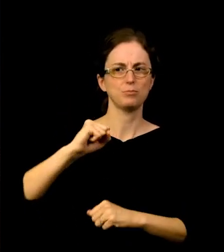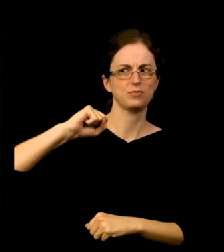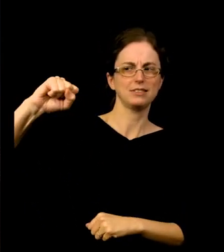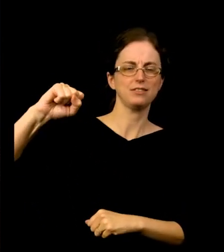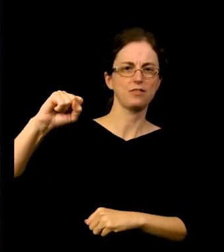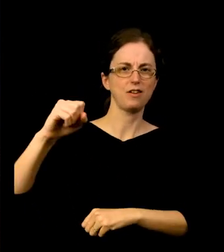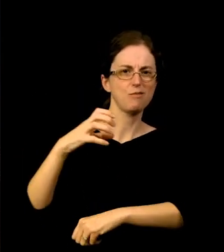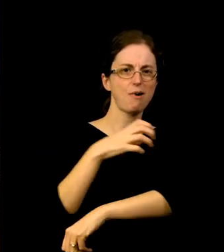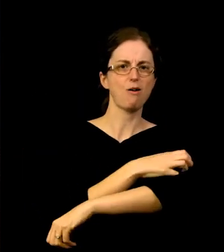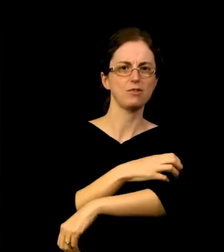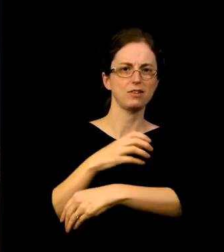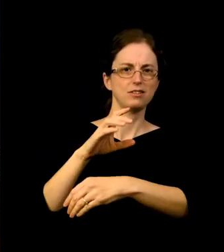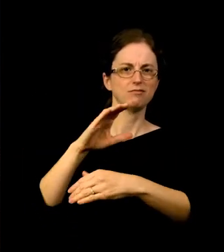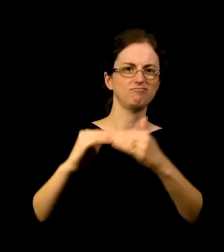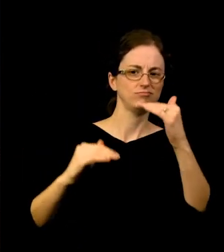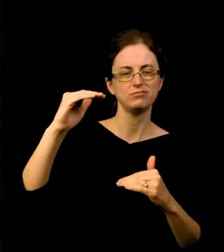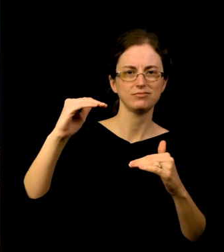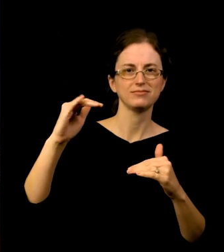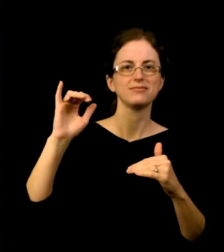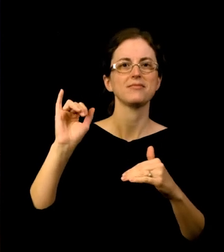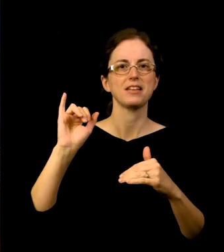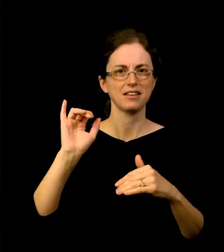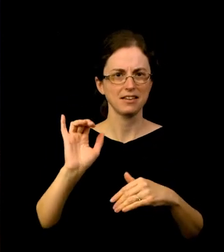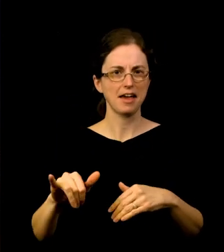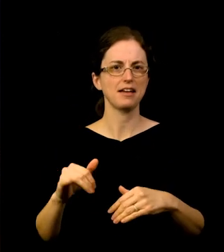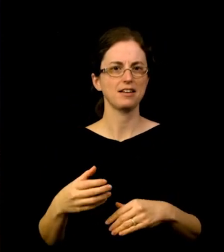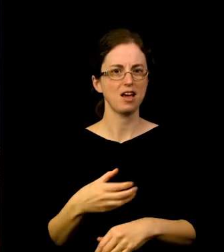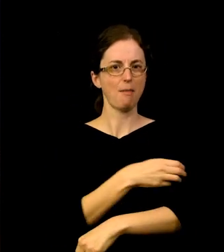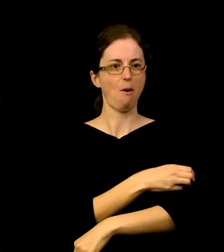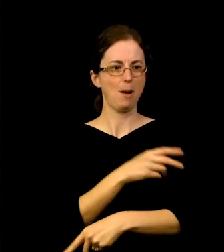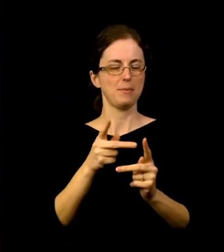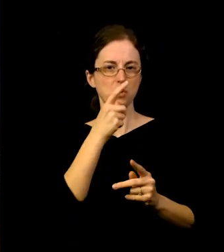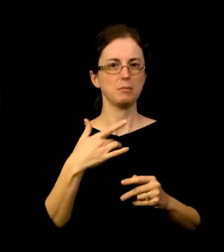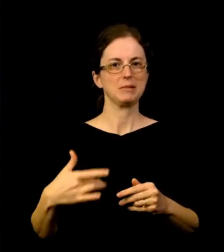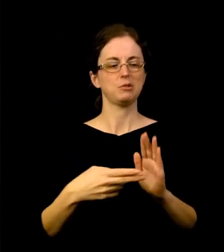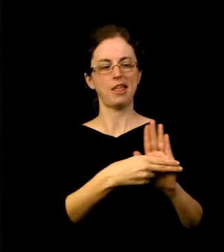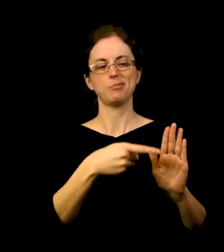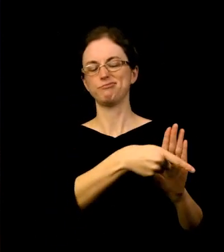can empower those who are usually seen as “the other.” Or perhaps you’ll come out of it with your own interpretation.